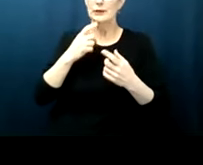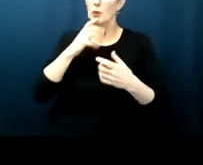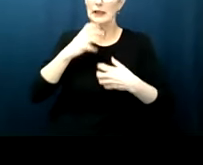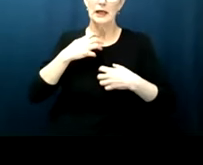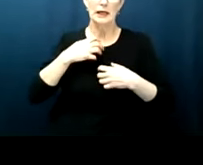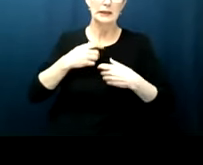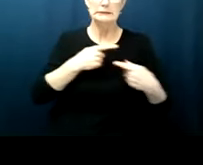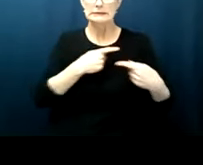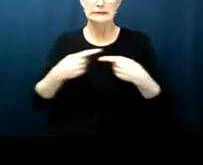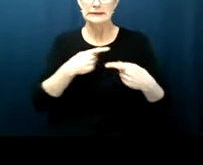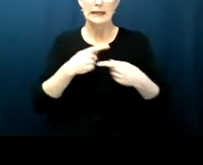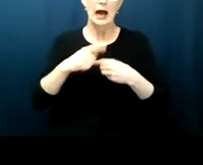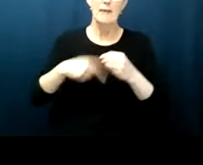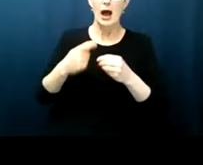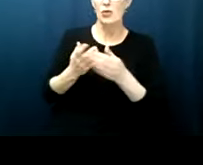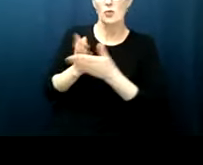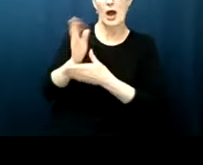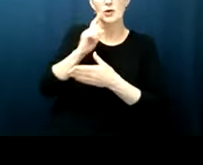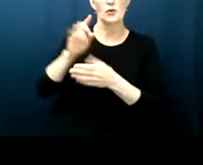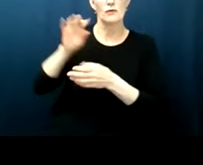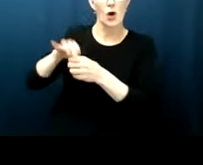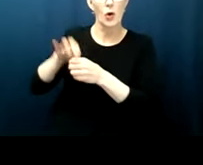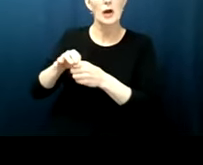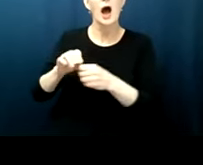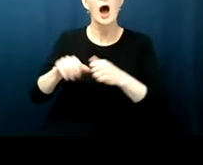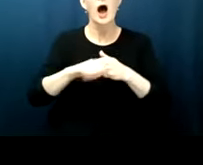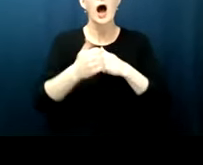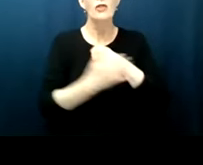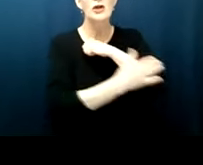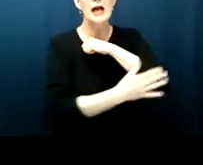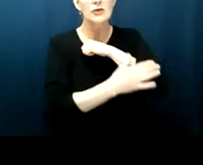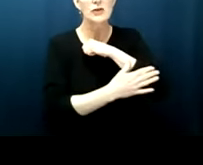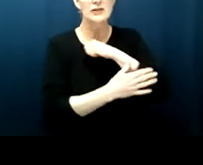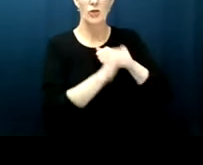do yet in other countries especially countries we occupied after war countries like japan